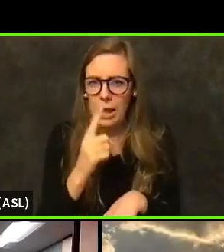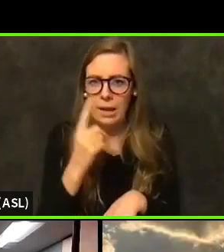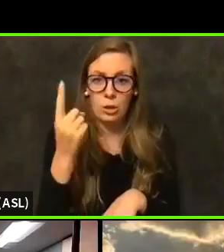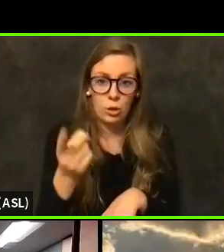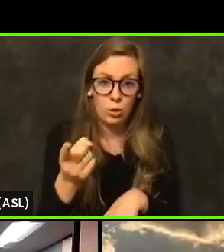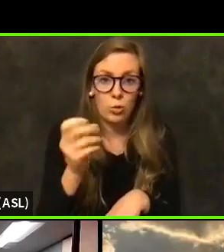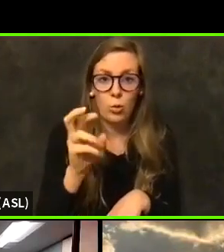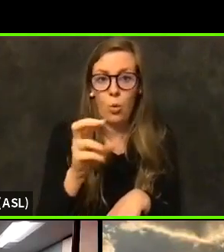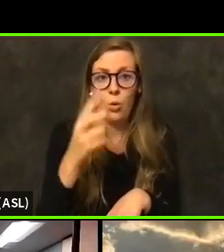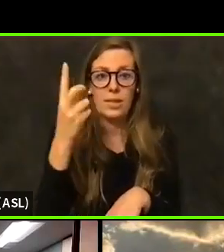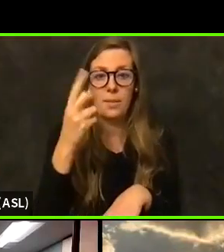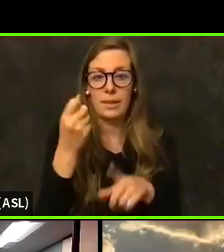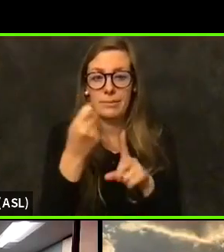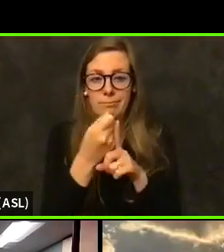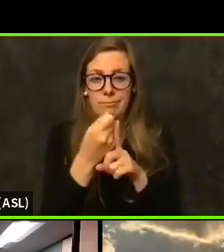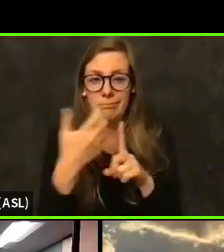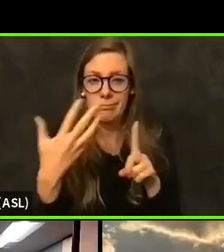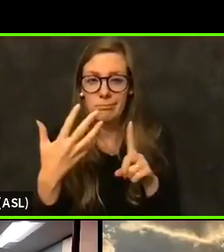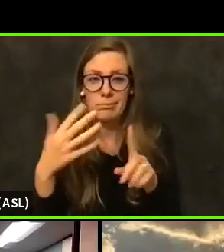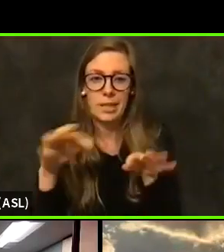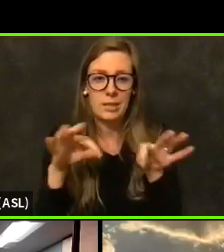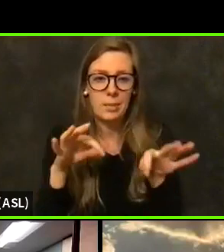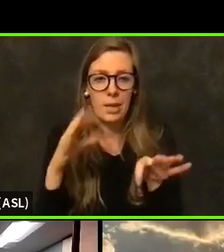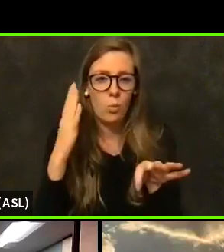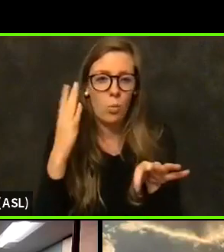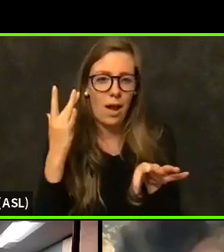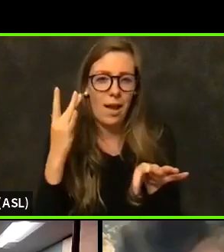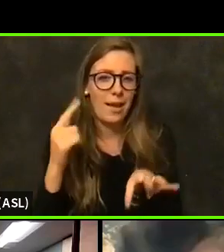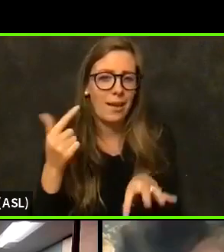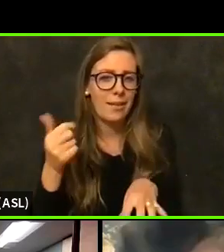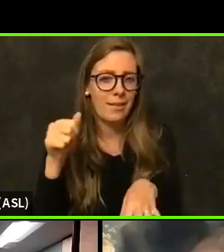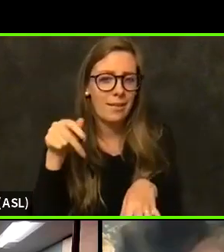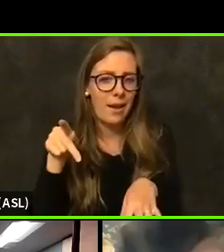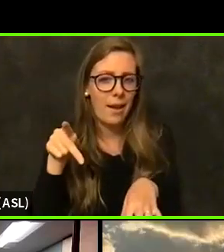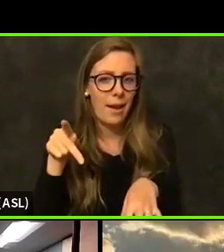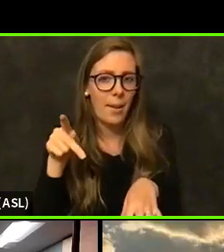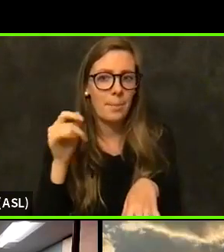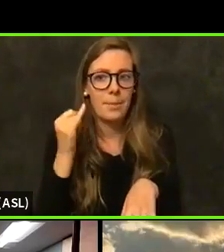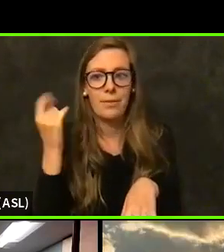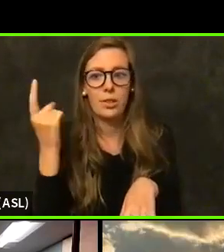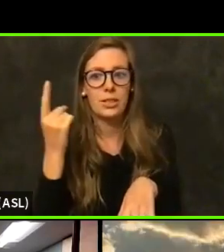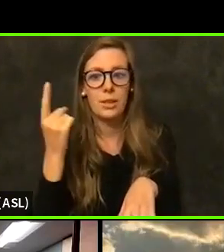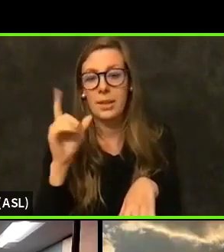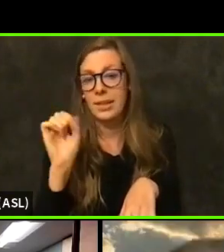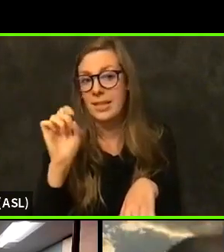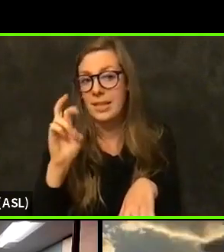could explain that gap and if there's anything that can do about it.